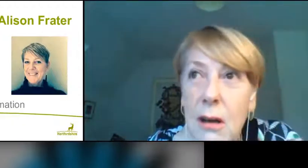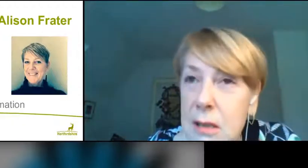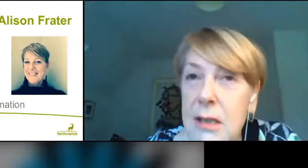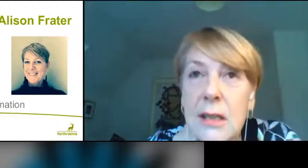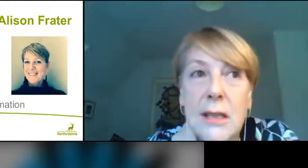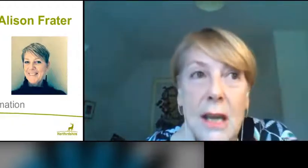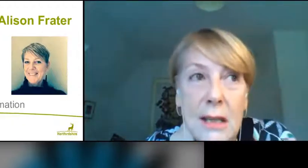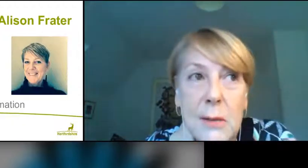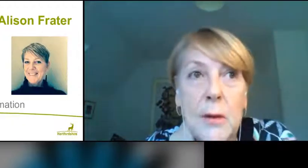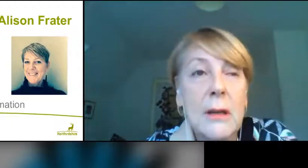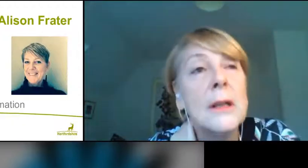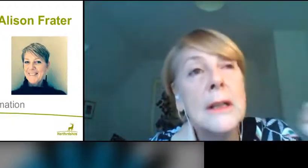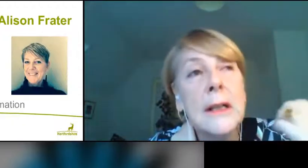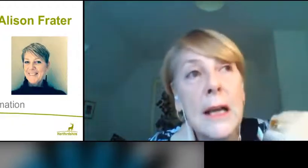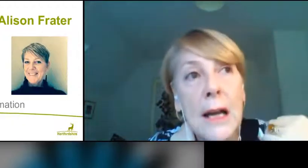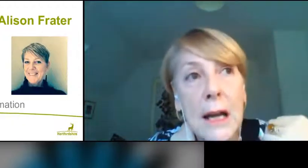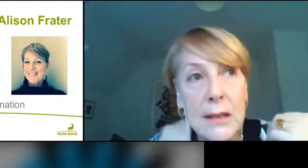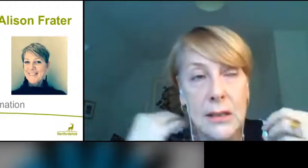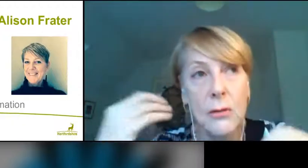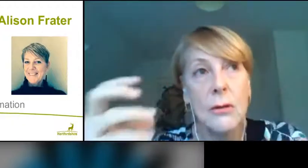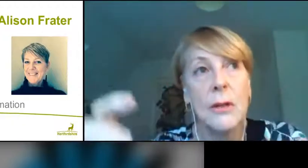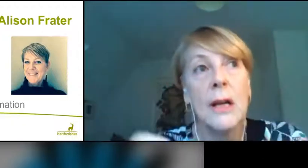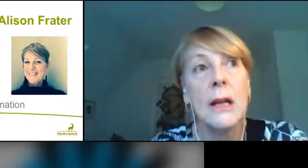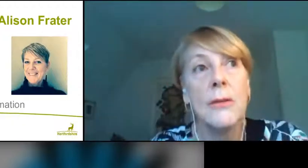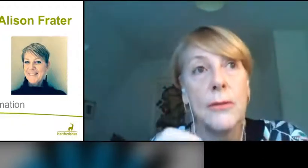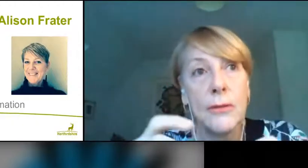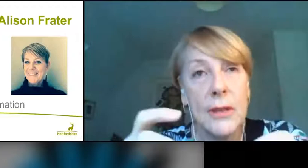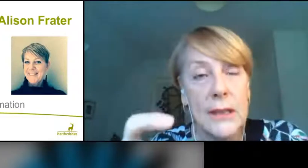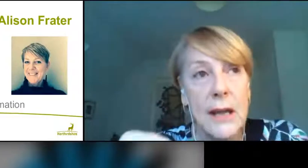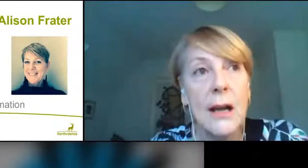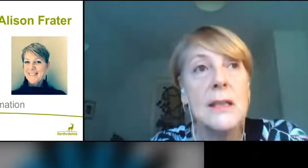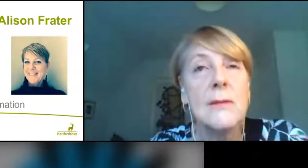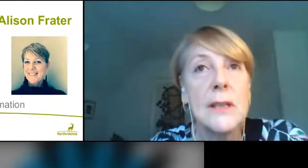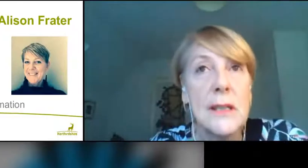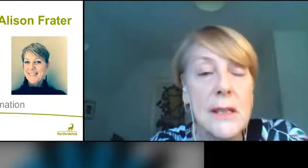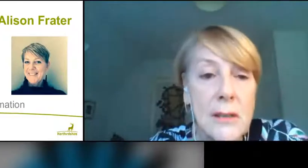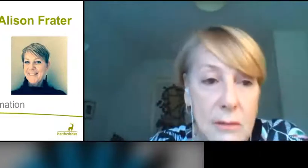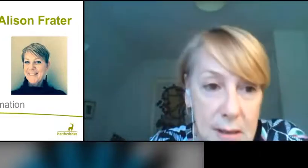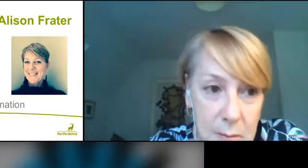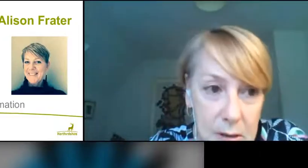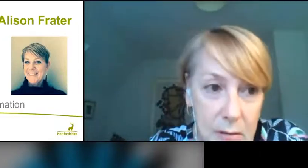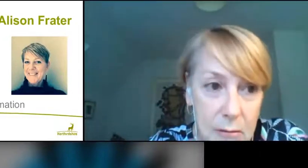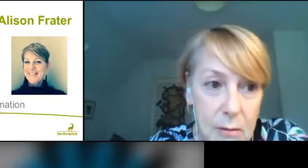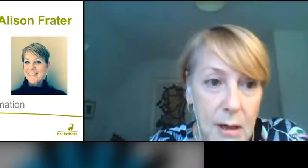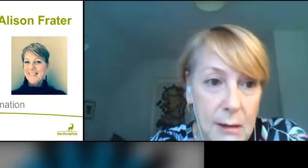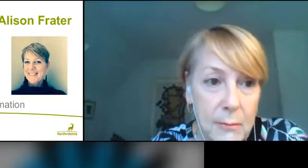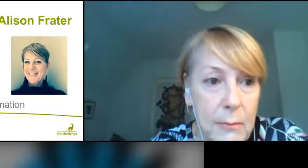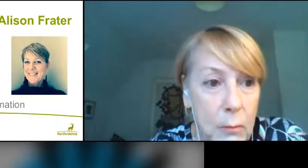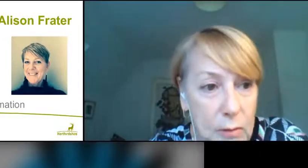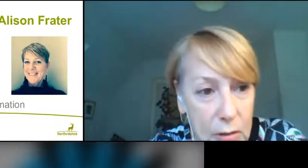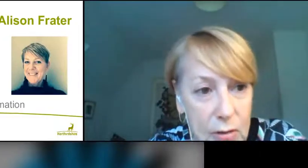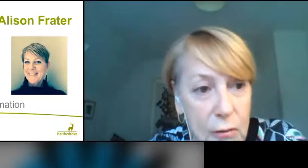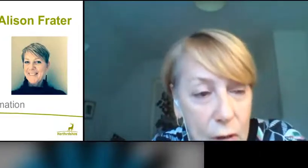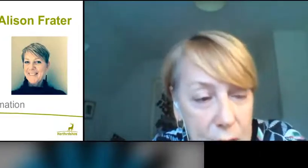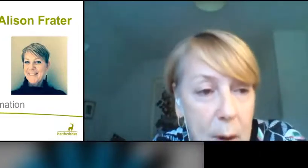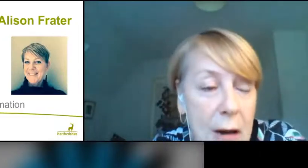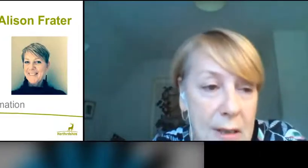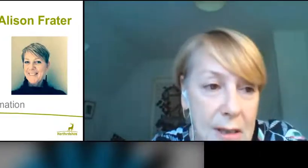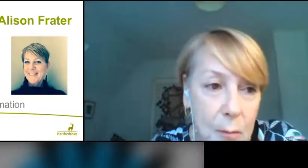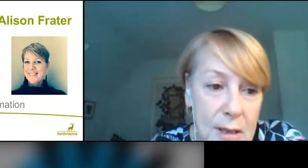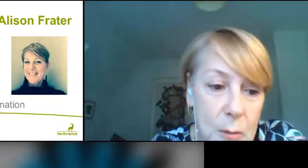heart disease, asthma, and so on. These kinds of diseases do seem to sort of conspire in some ways